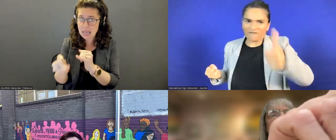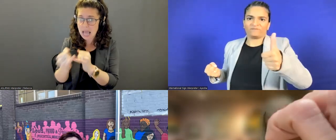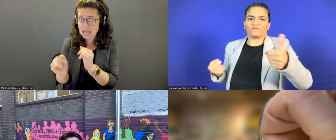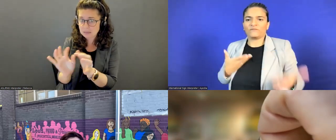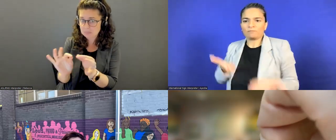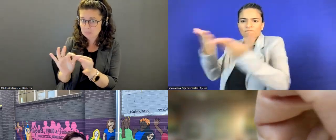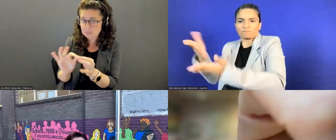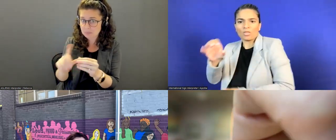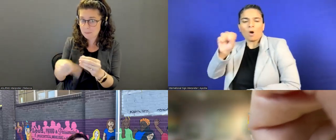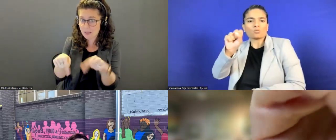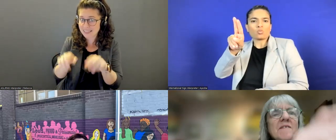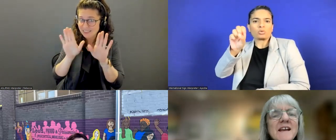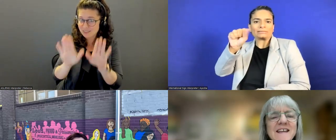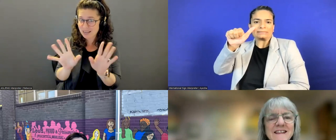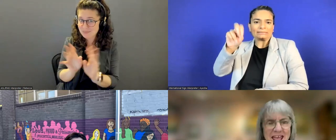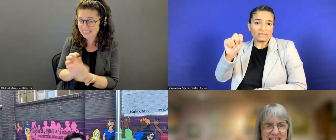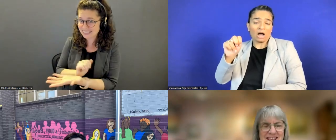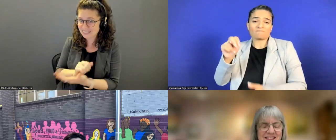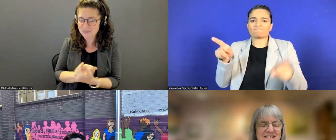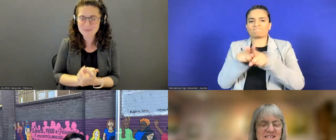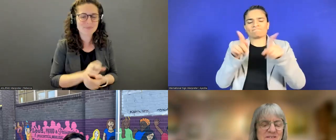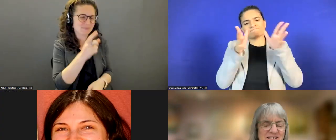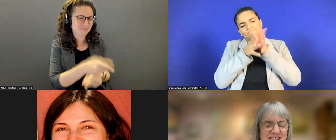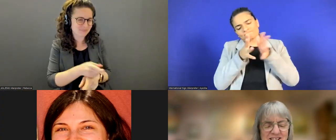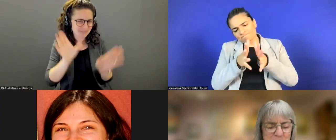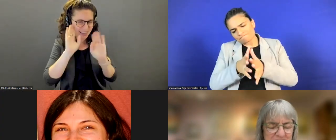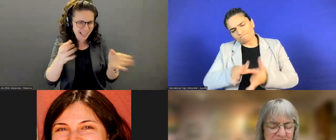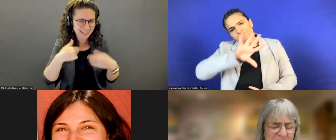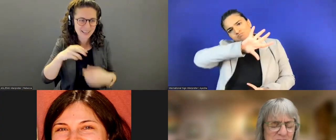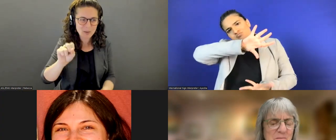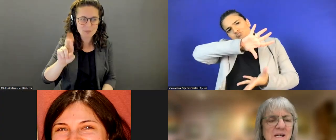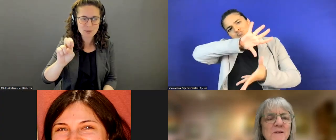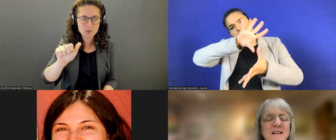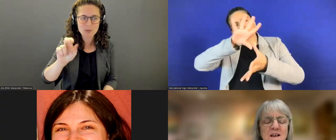on this great event! Susan Sygall: Hey, this is Susan Sygall speaking. Thank you so much.